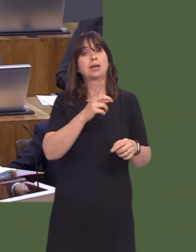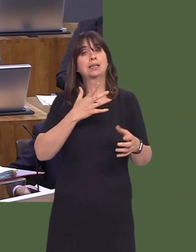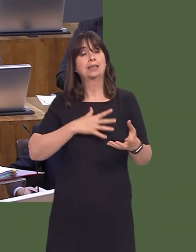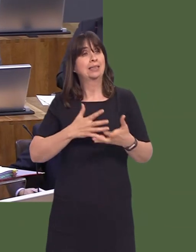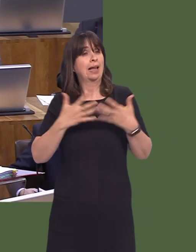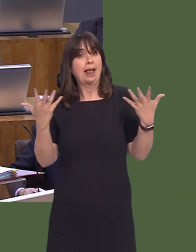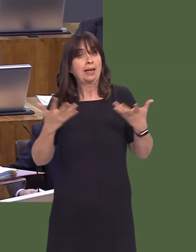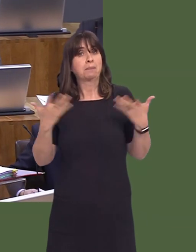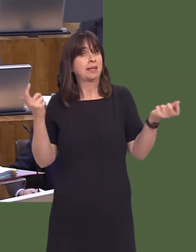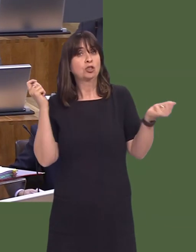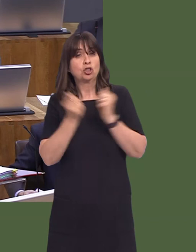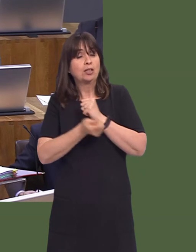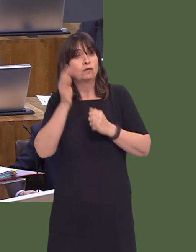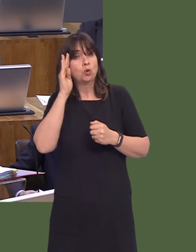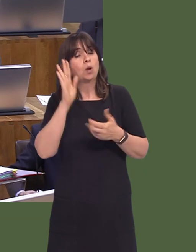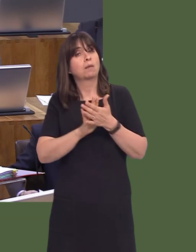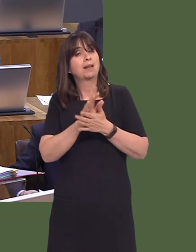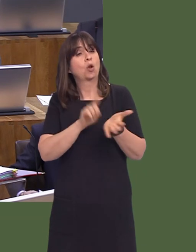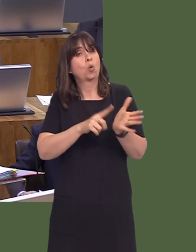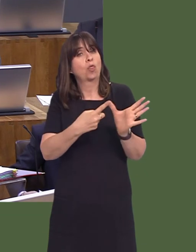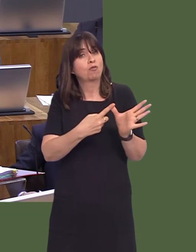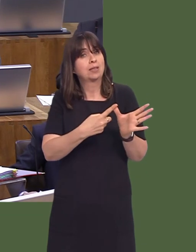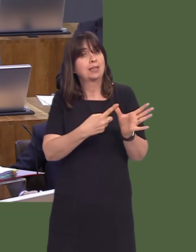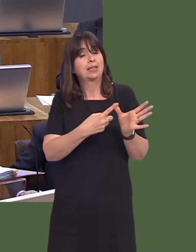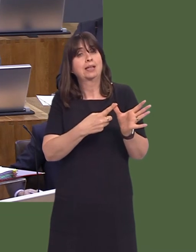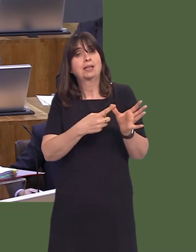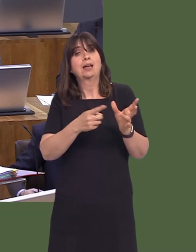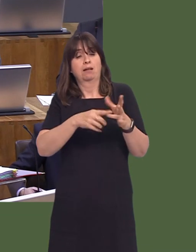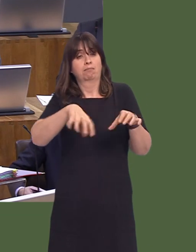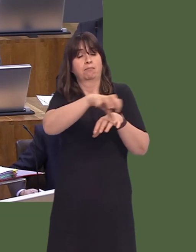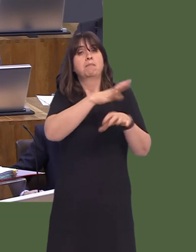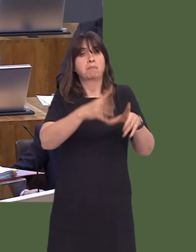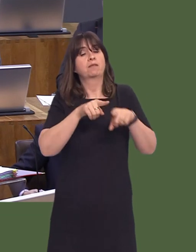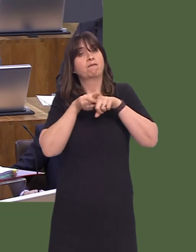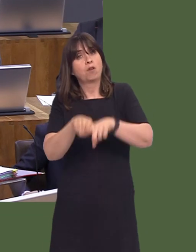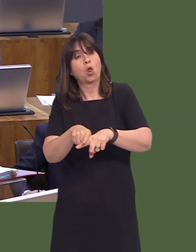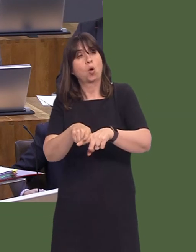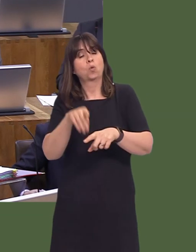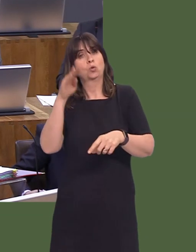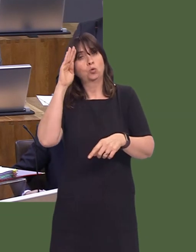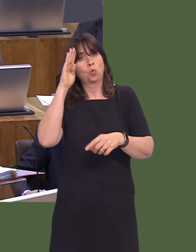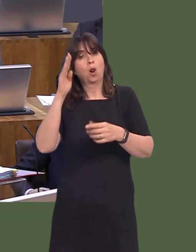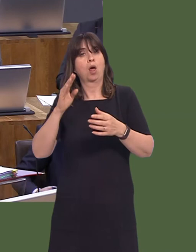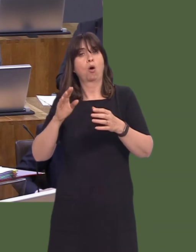to schools, local authorities and other proposers must comply with the school organisation code